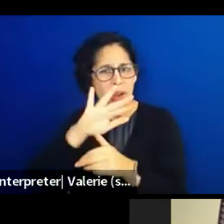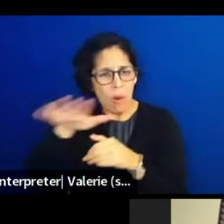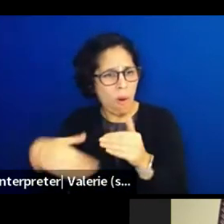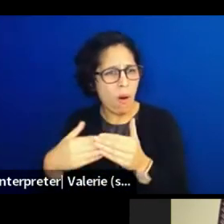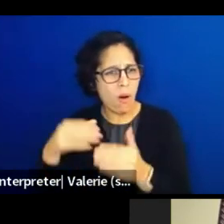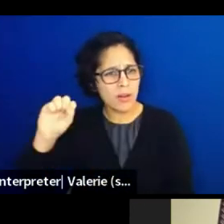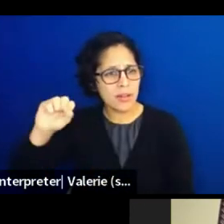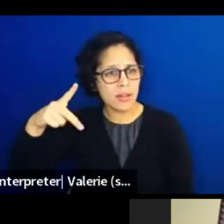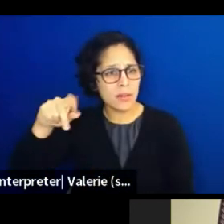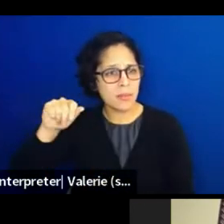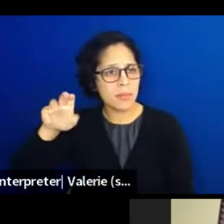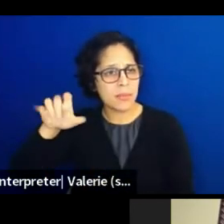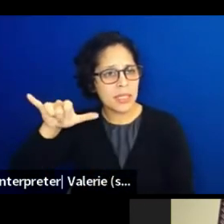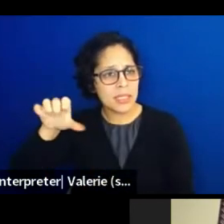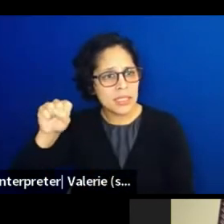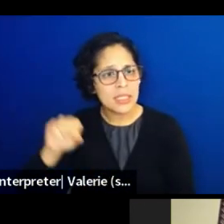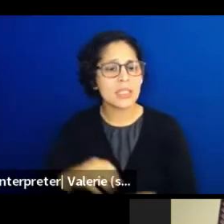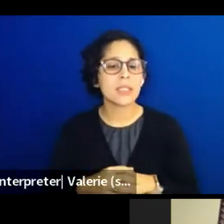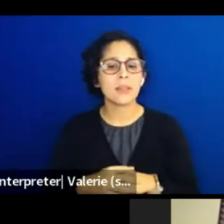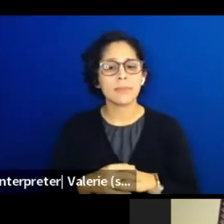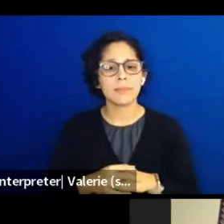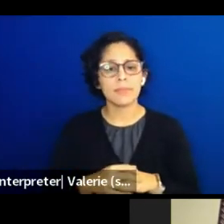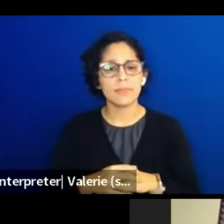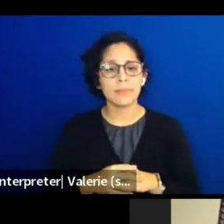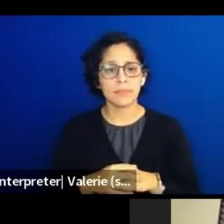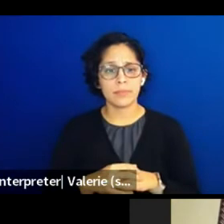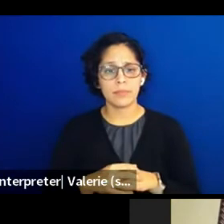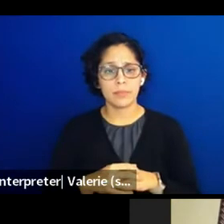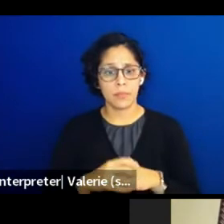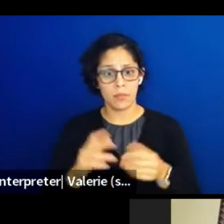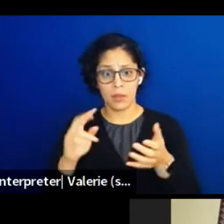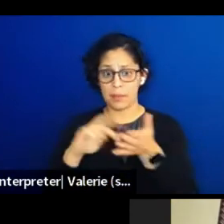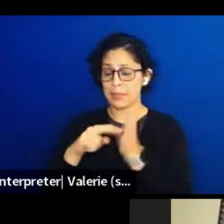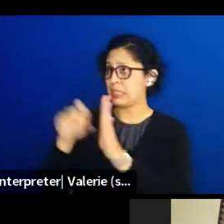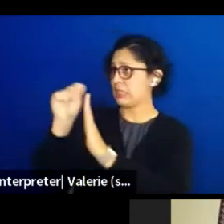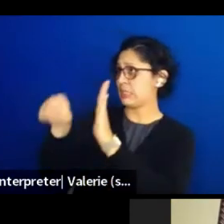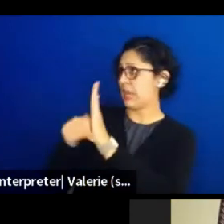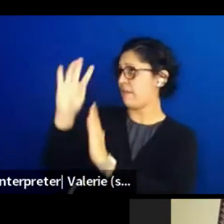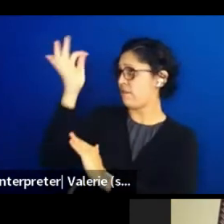at the state and federal level. Again, let's support nature's rhythms. and that means